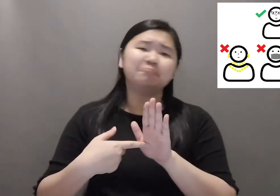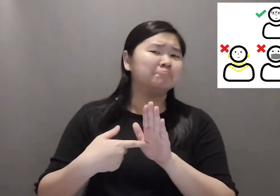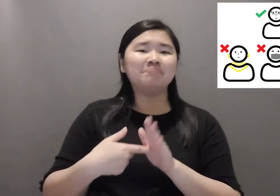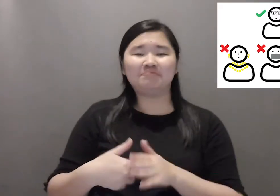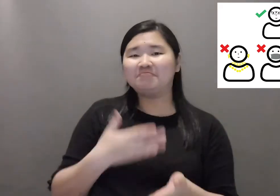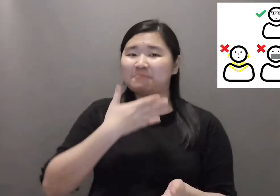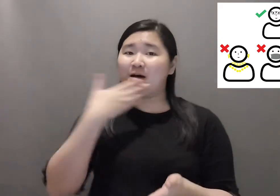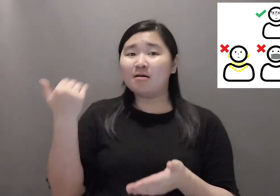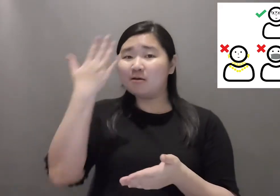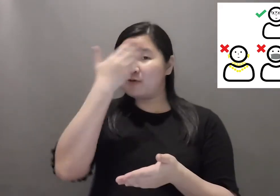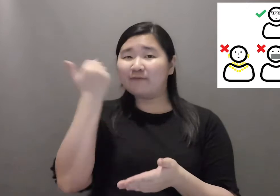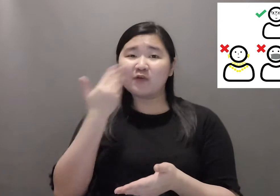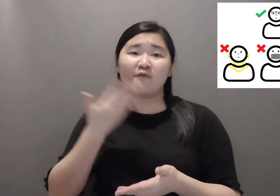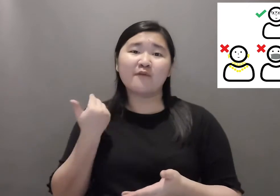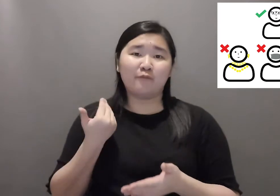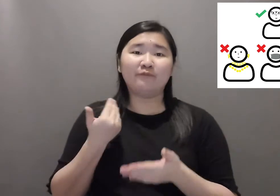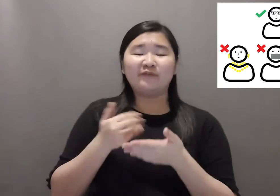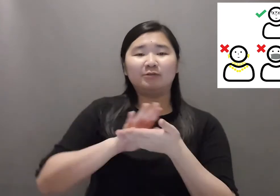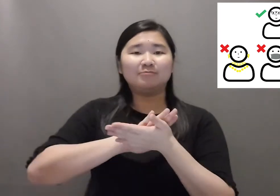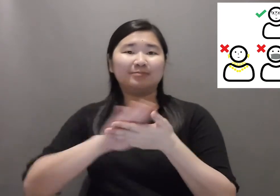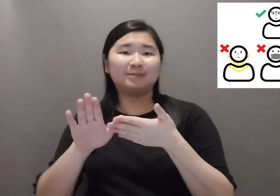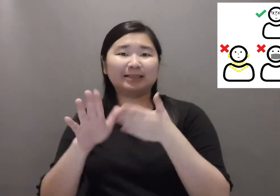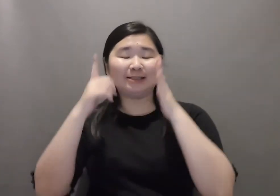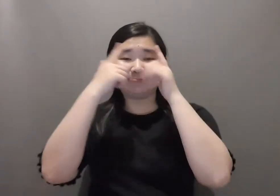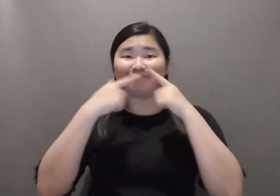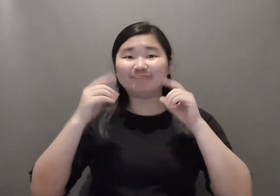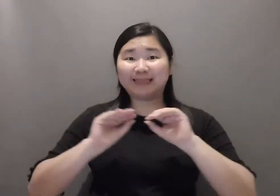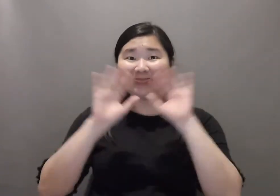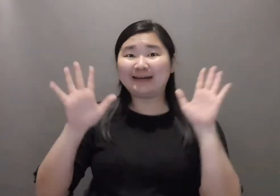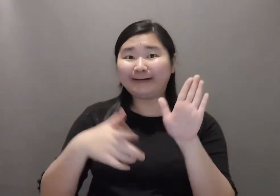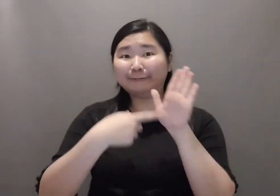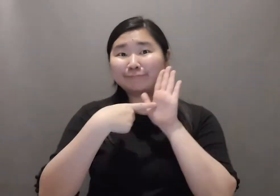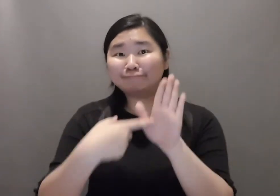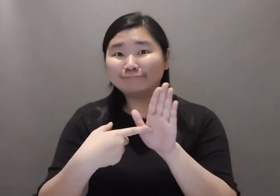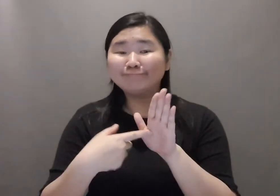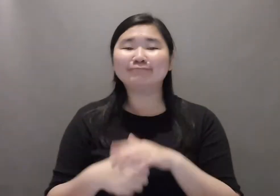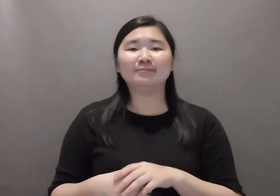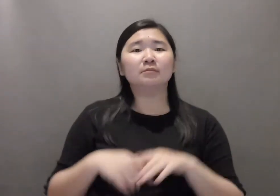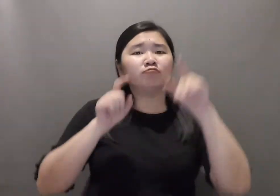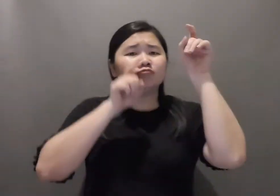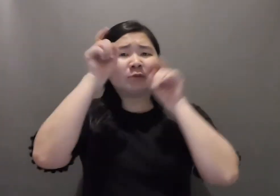We suggest excessive jewelry and sunglasses be removed